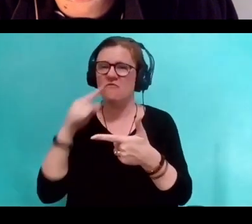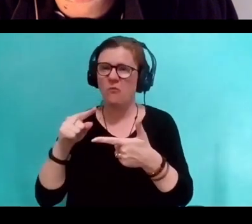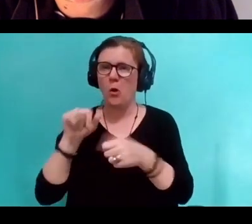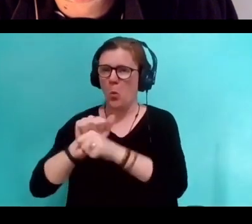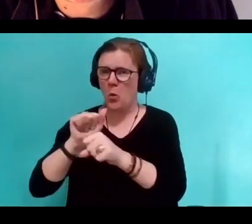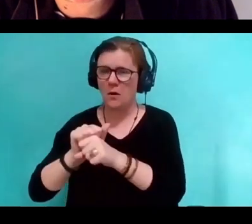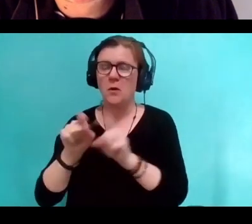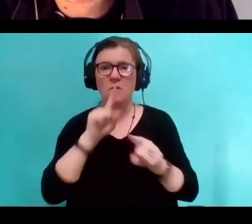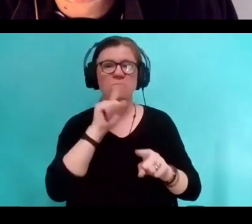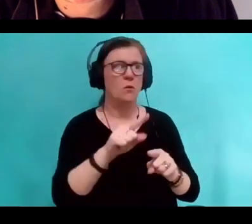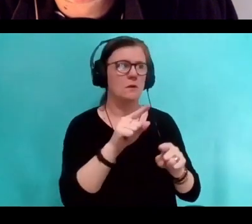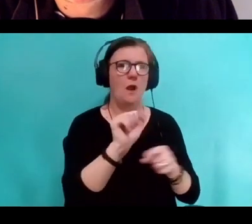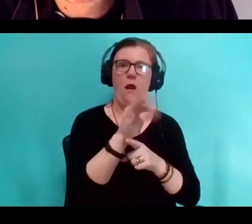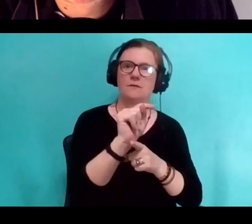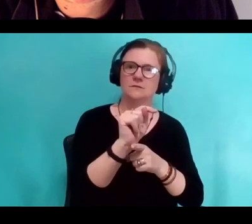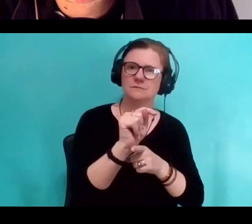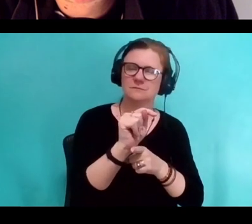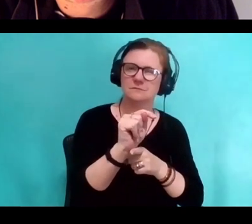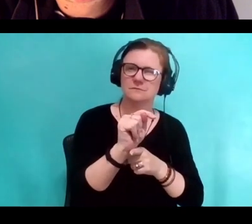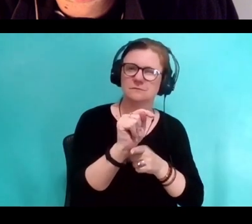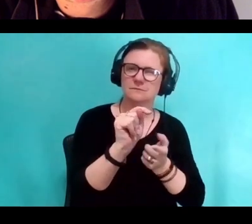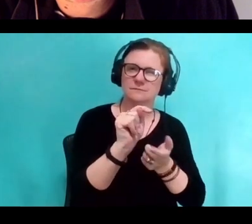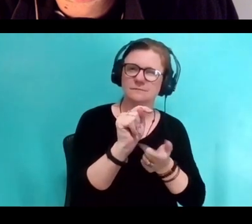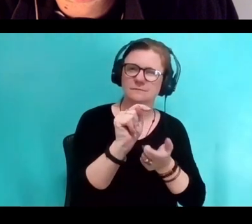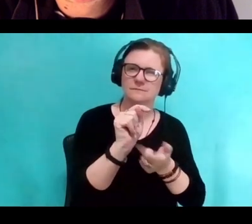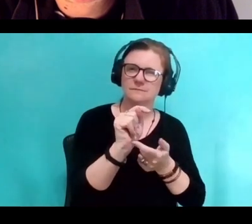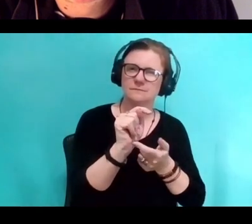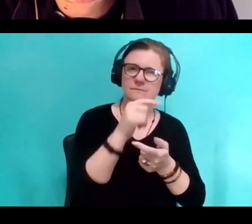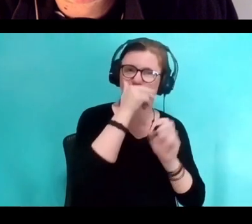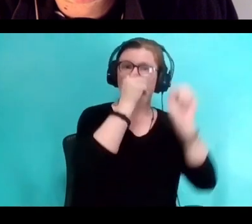But that, okay so when you make a work of art,